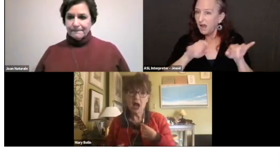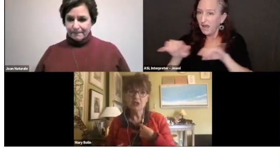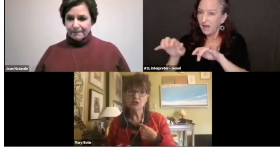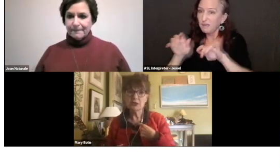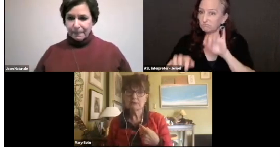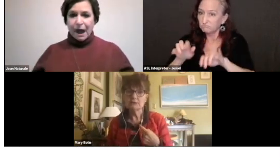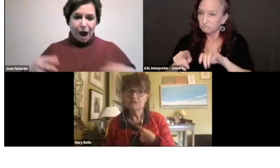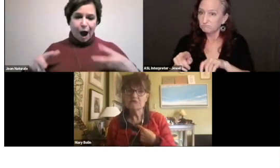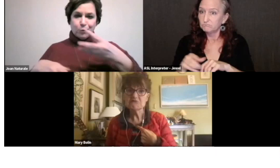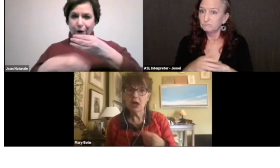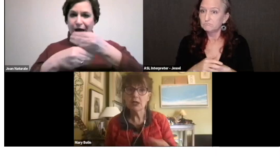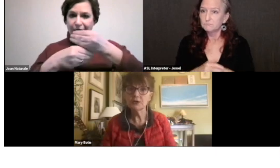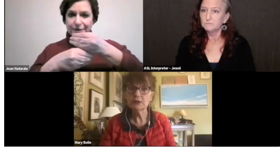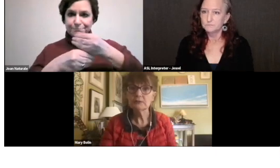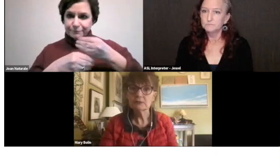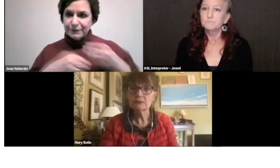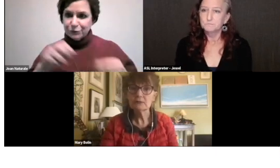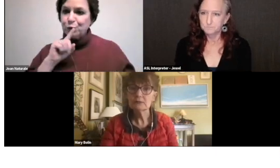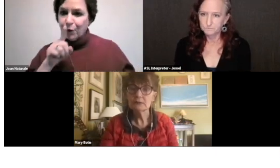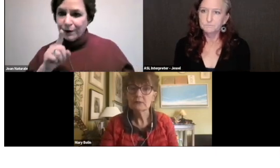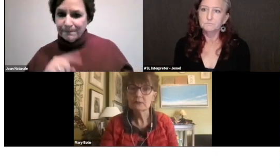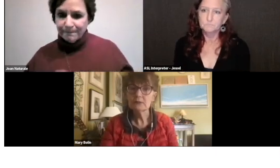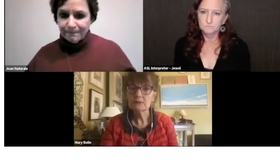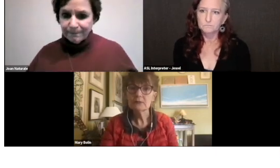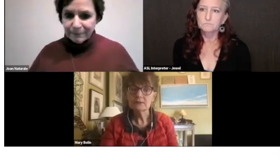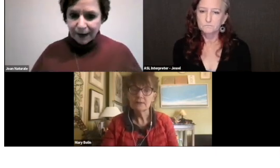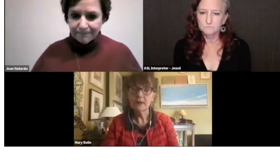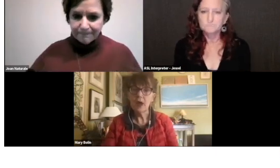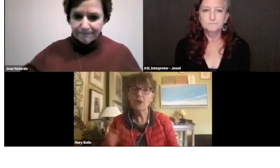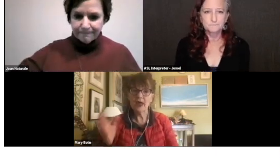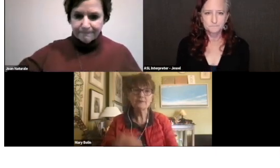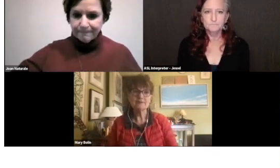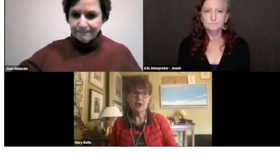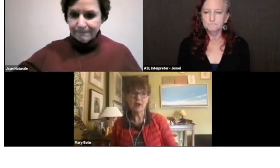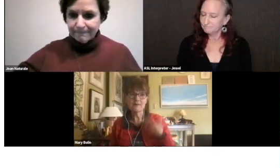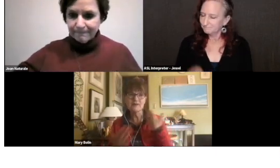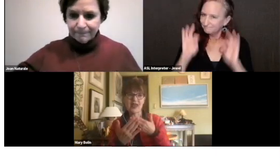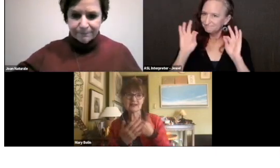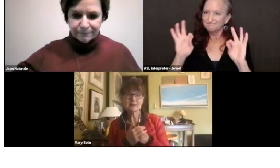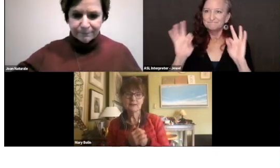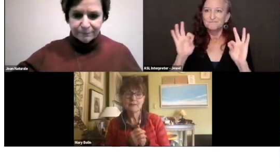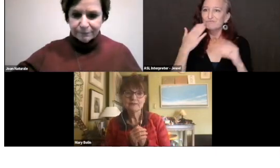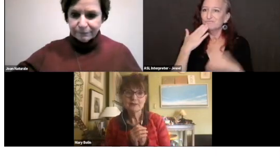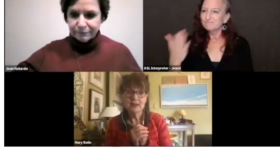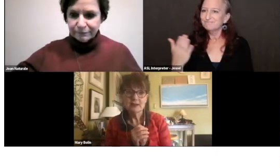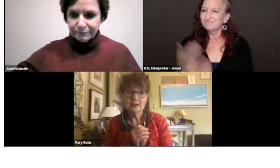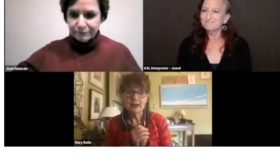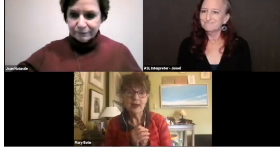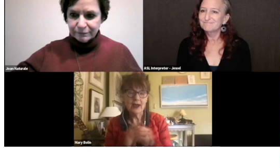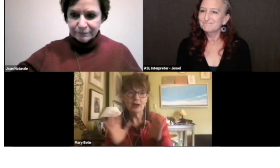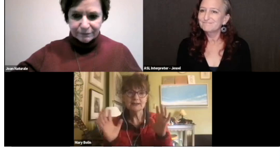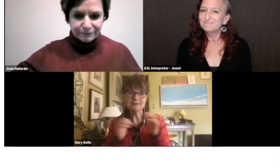I'll do it. I'm happy to add that, sure. Okay. Thanks. Okay. Awesome.